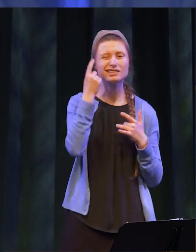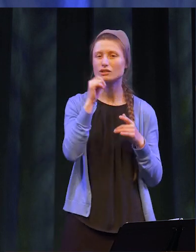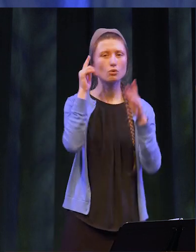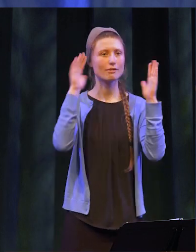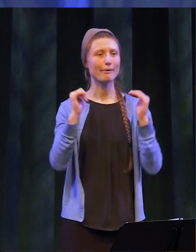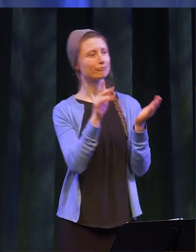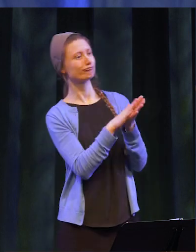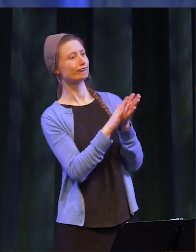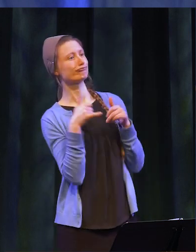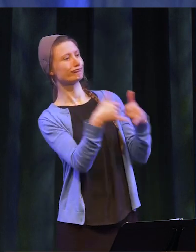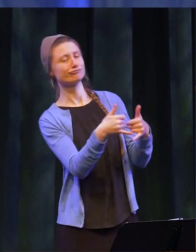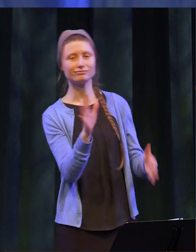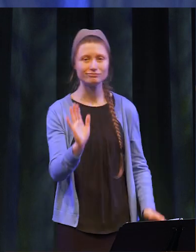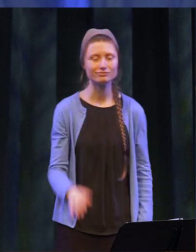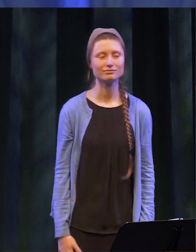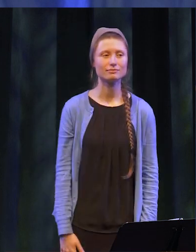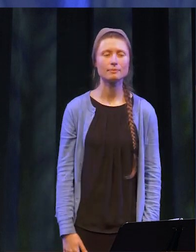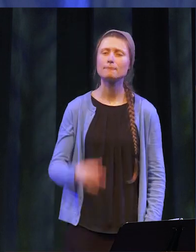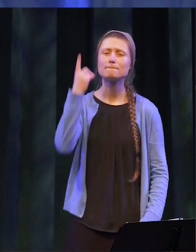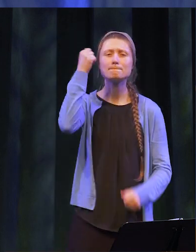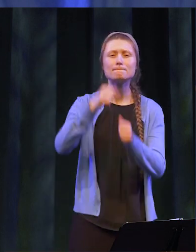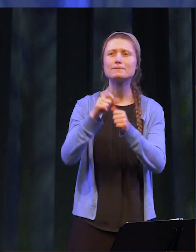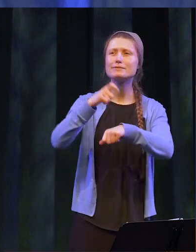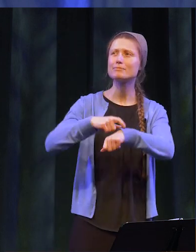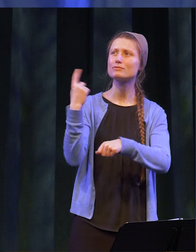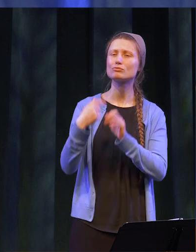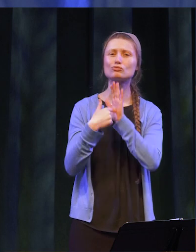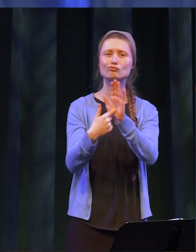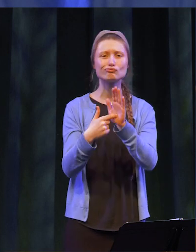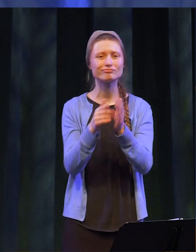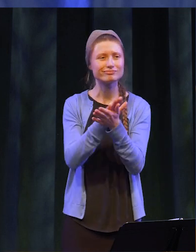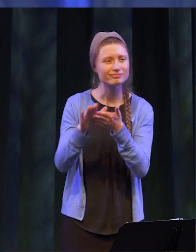expecting praise or reward. Consider the times someone has shown you a bit of kindness. It